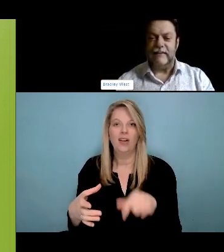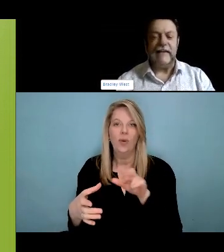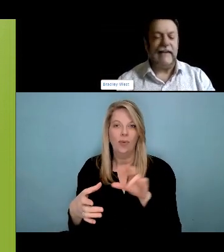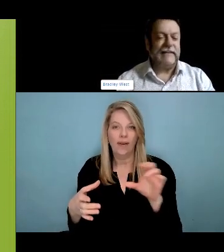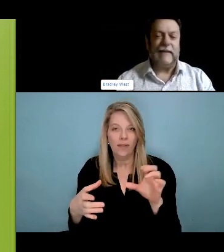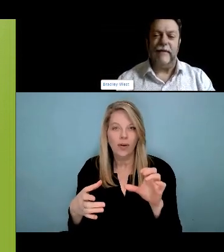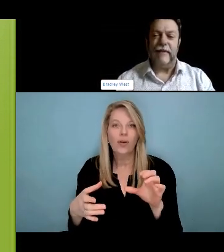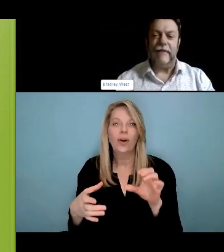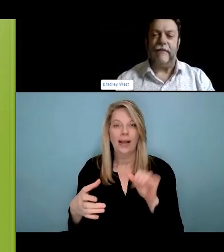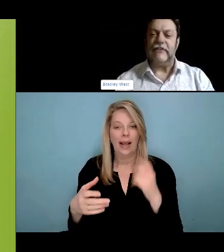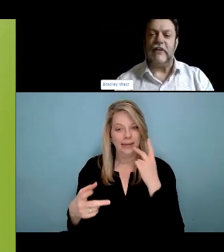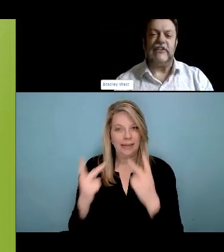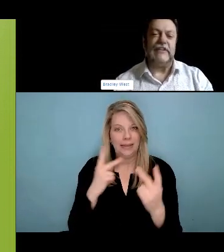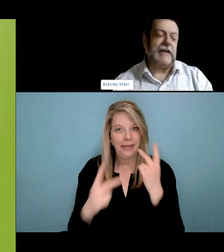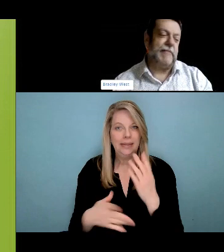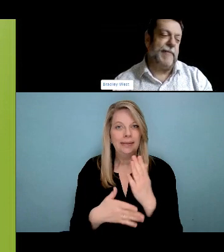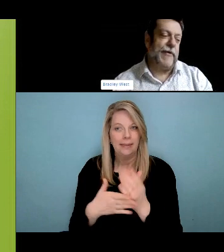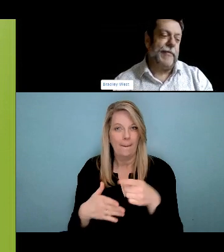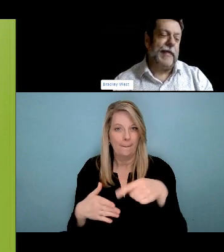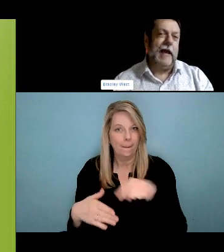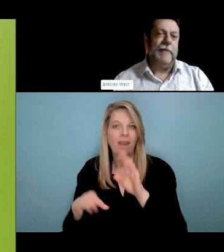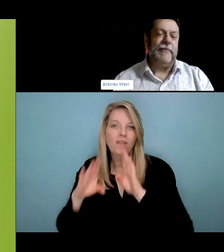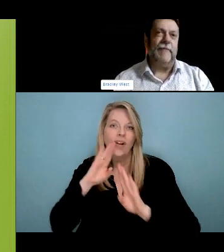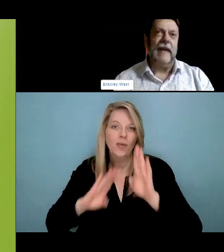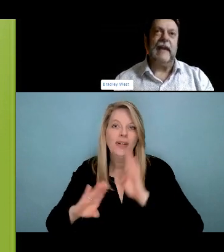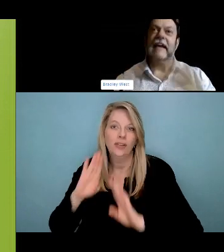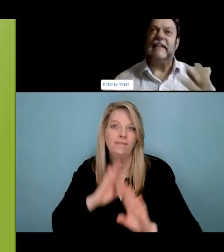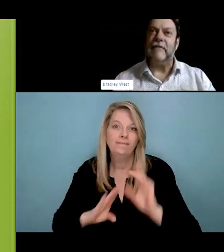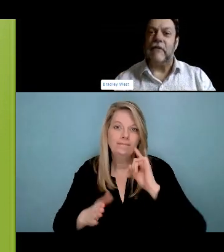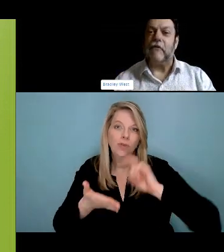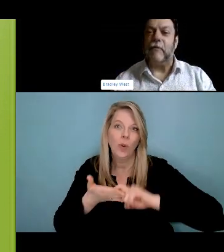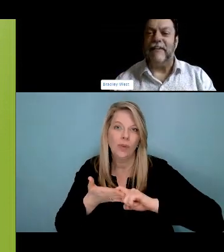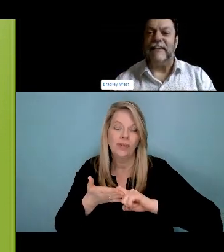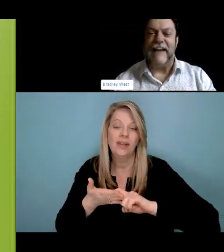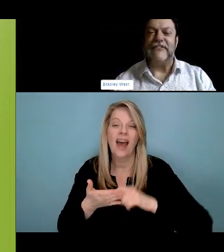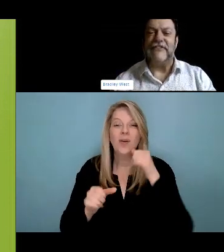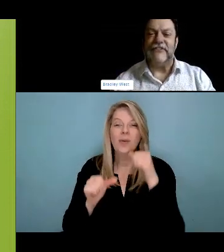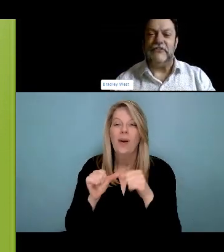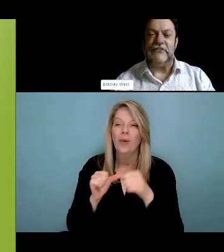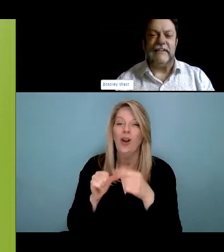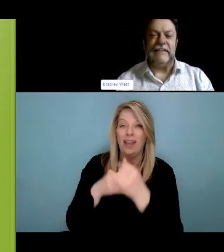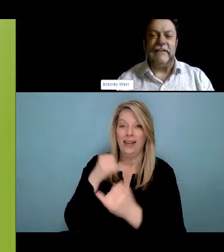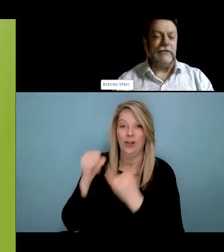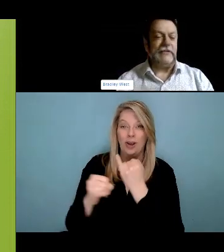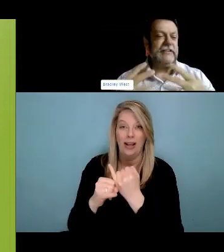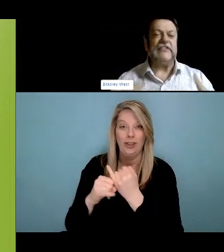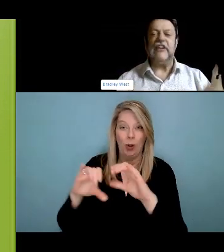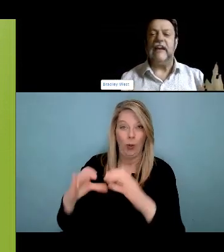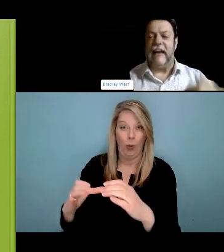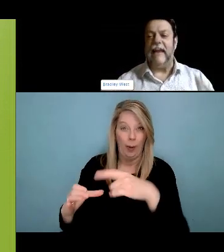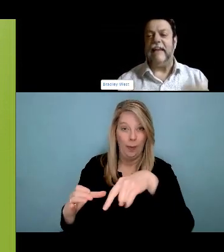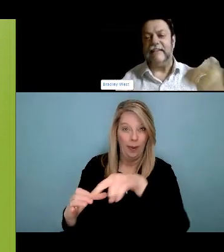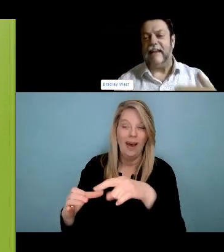For grief is a difficult one and it's really As frontline workers, it's difficult and it's